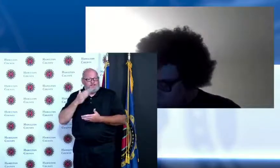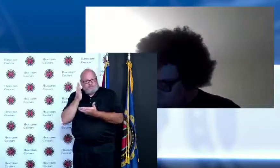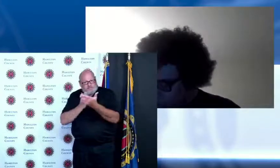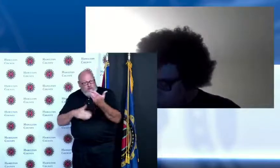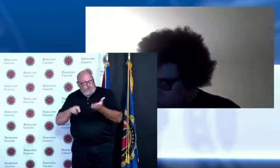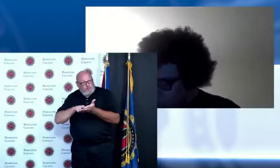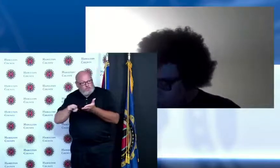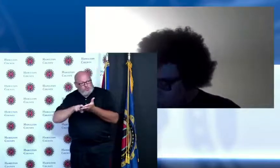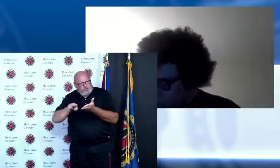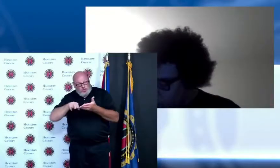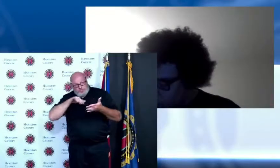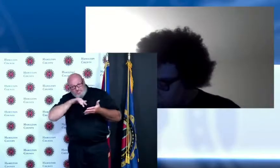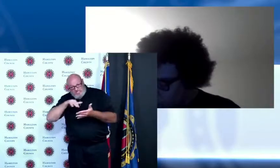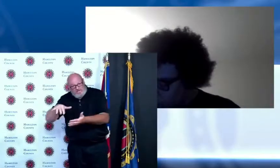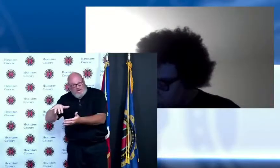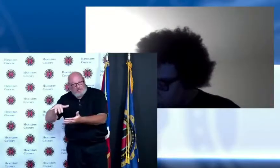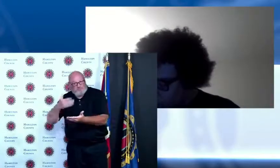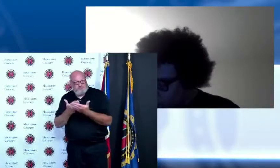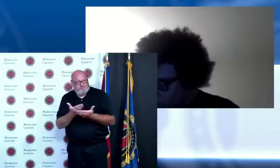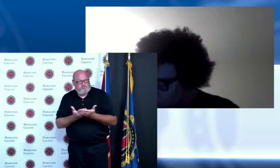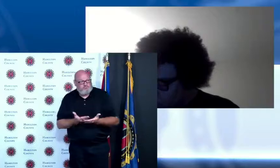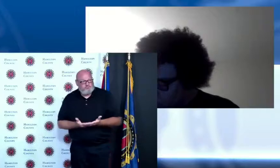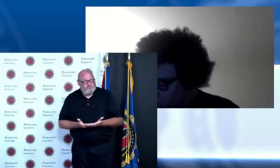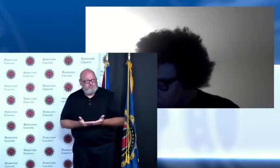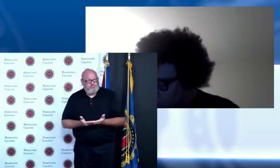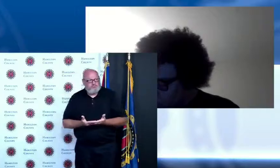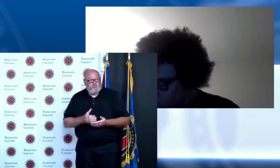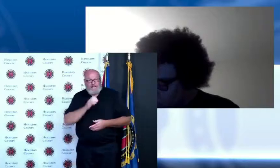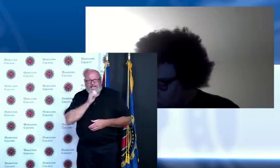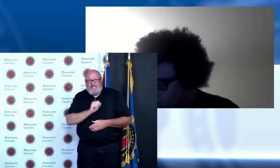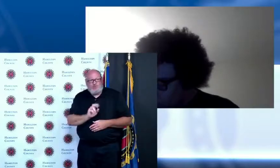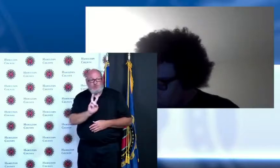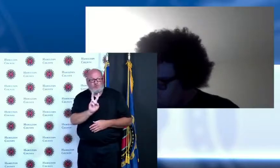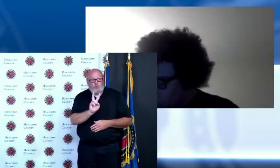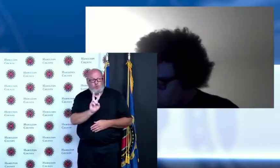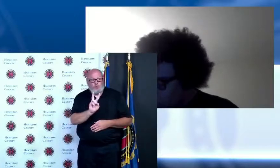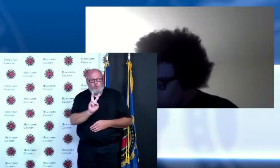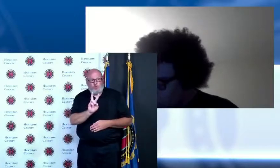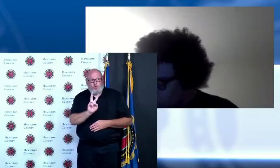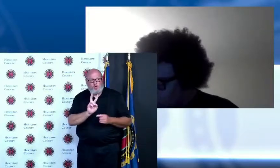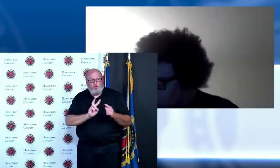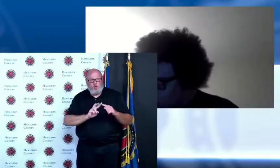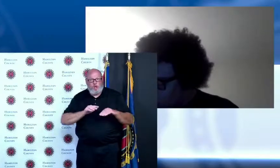that are I think two and older so the sooner we can get those vaccines approved and out into the